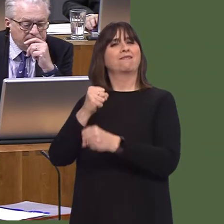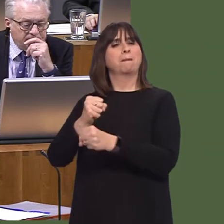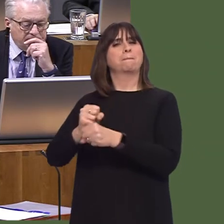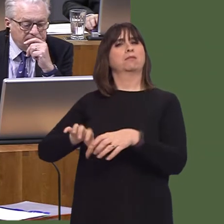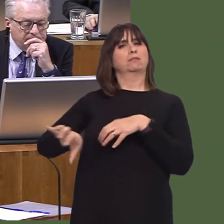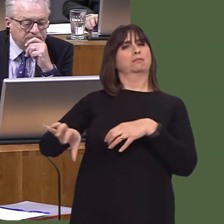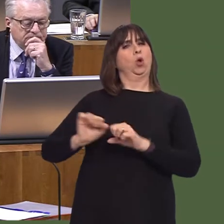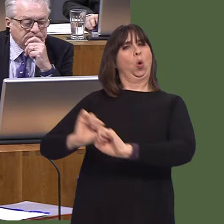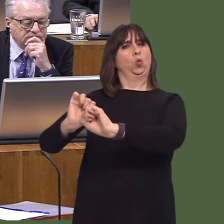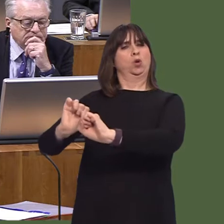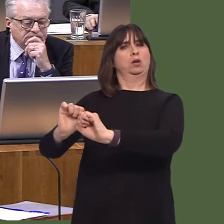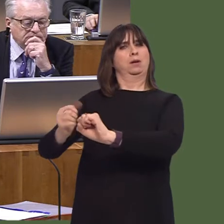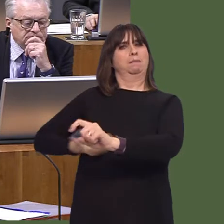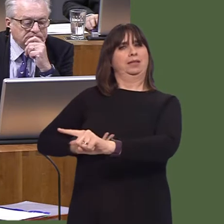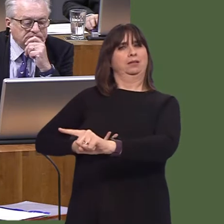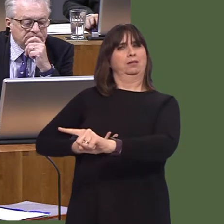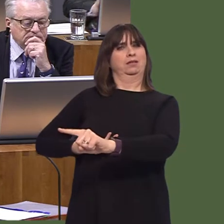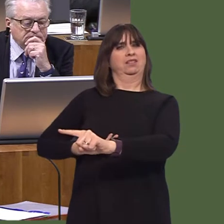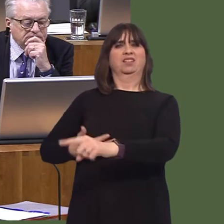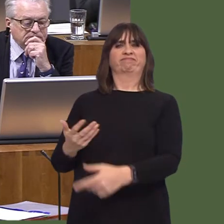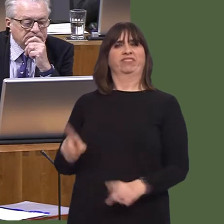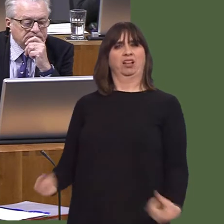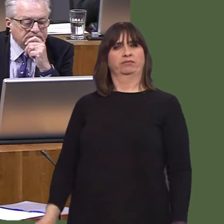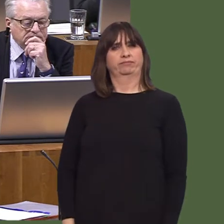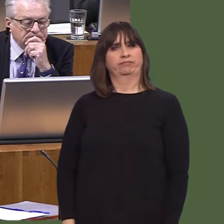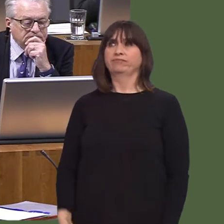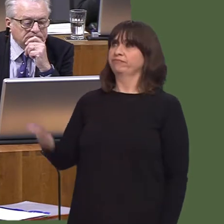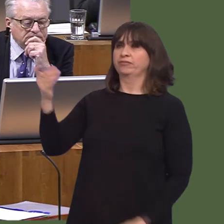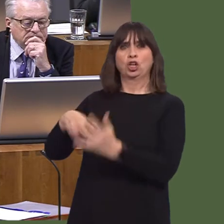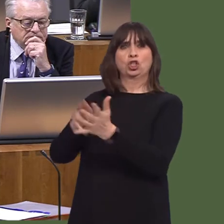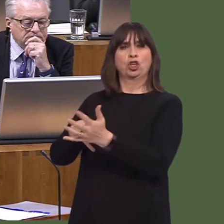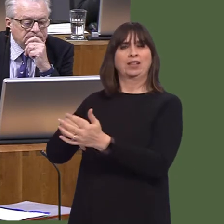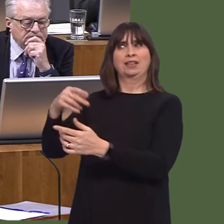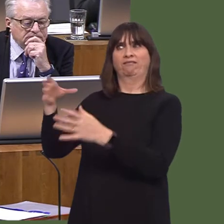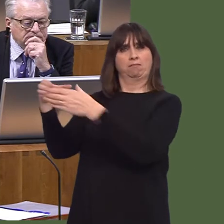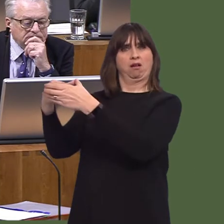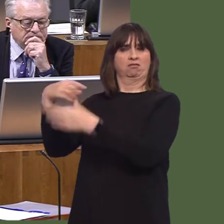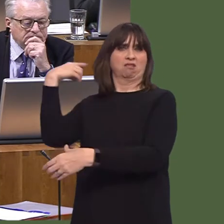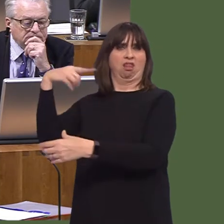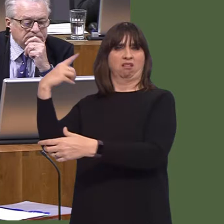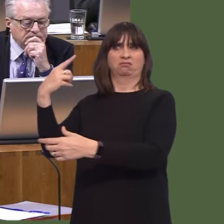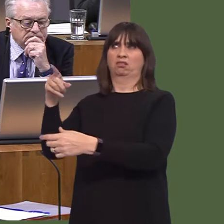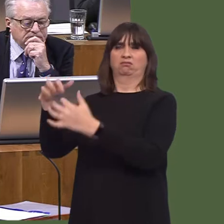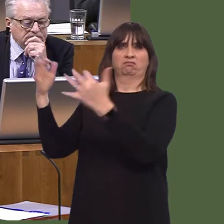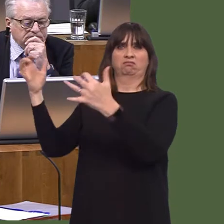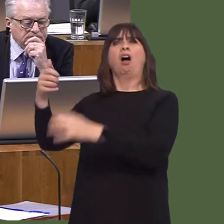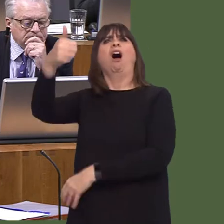I've had representations brought to me by businesses on the land transaction tax, the LTT, that show that Wales will ultimately be at a disadvantage.